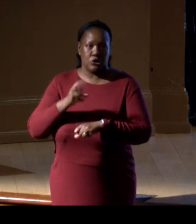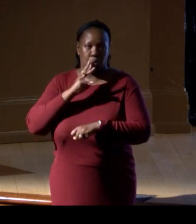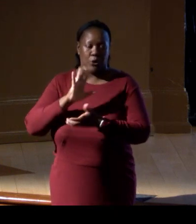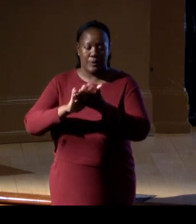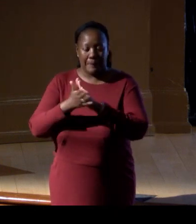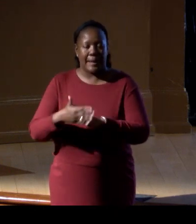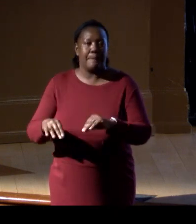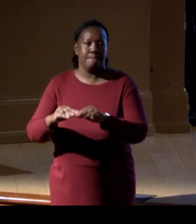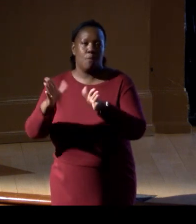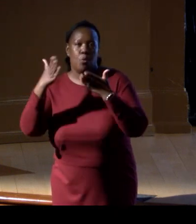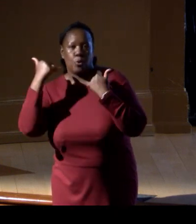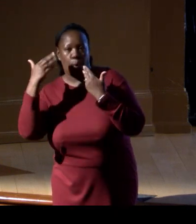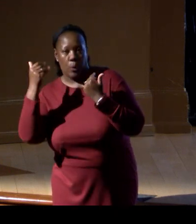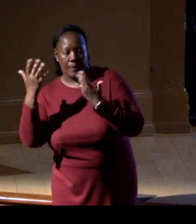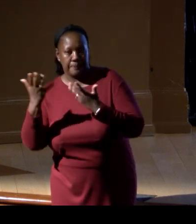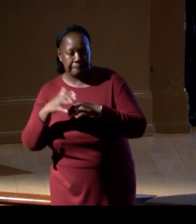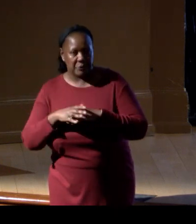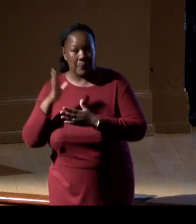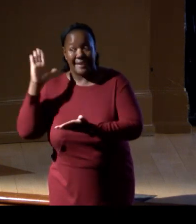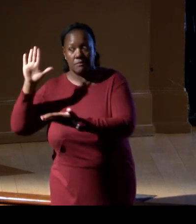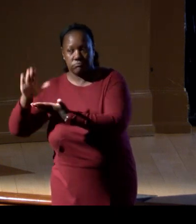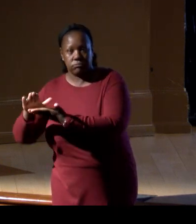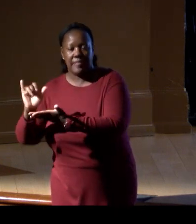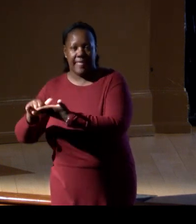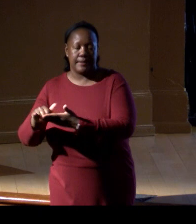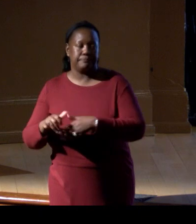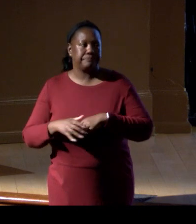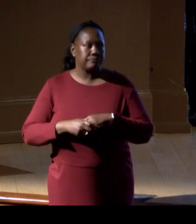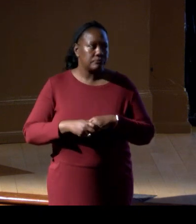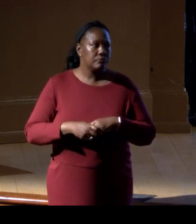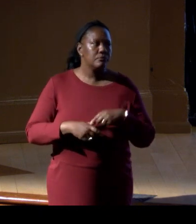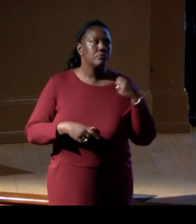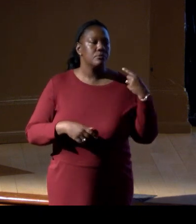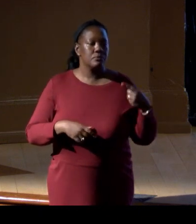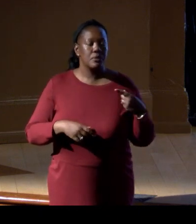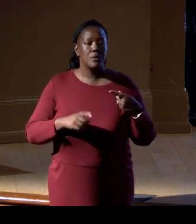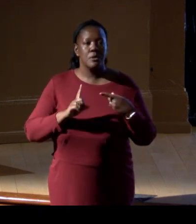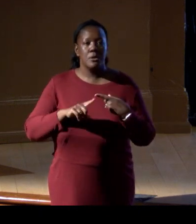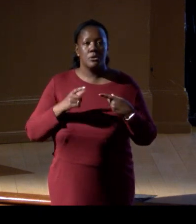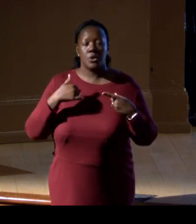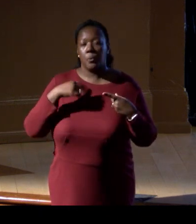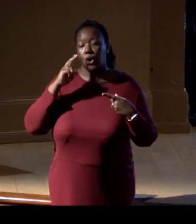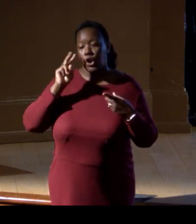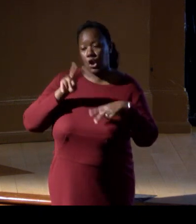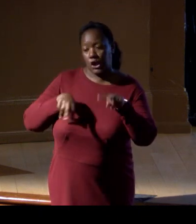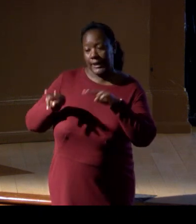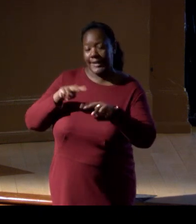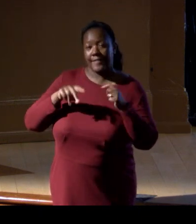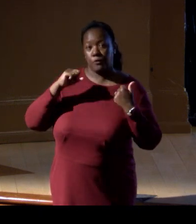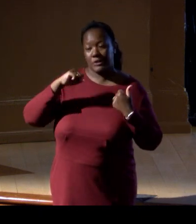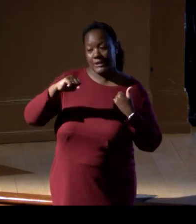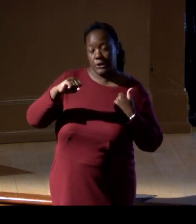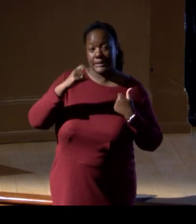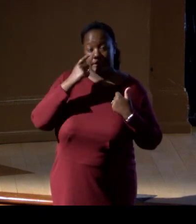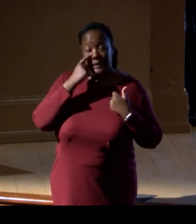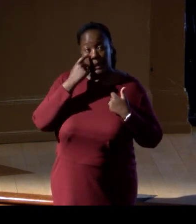especially the no-take areas, give us two things. One is the resilience, right? We have seen in the Mediterranean, for example,